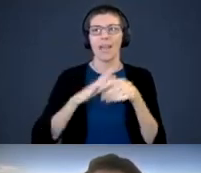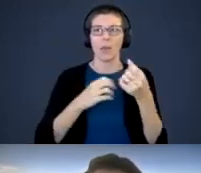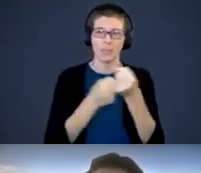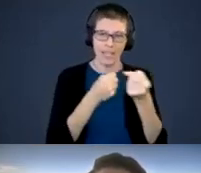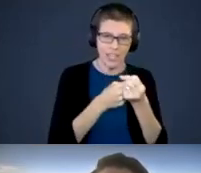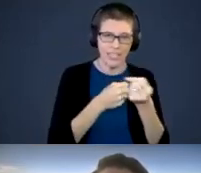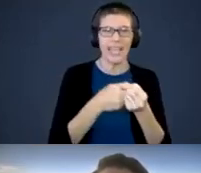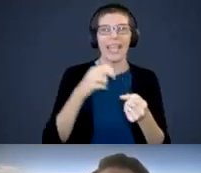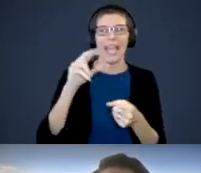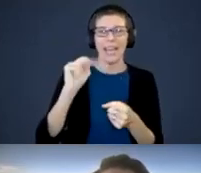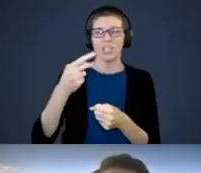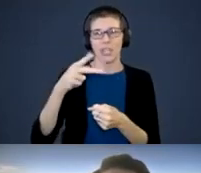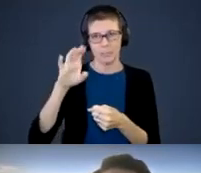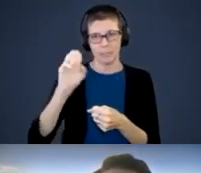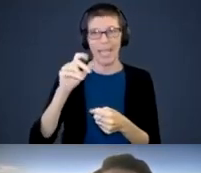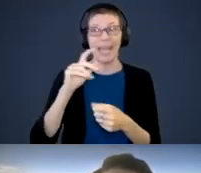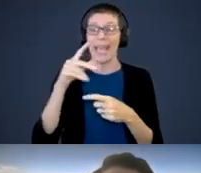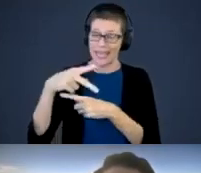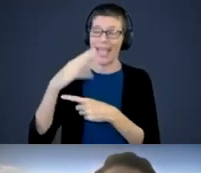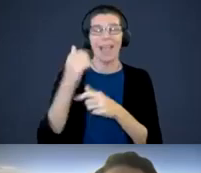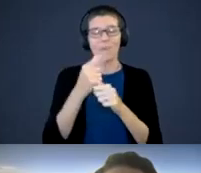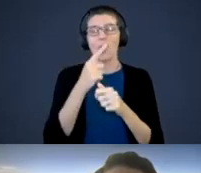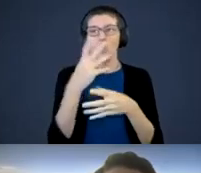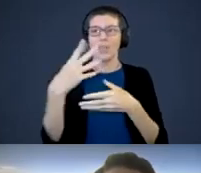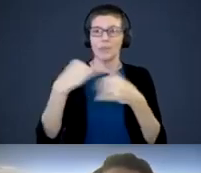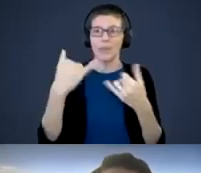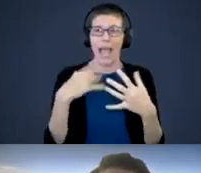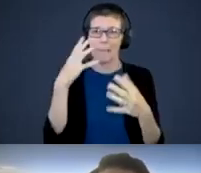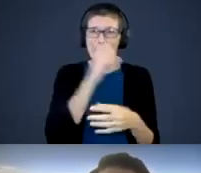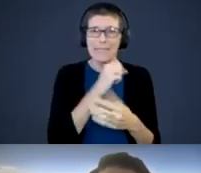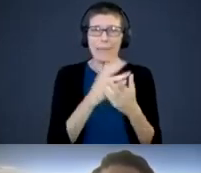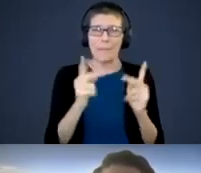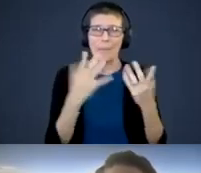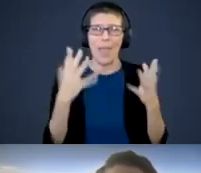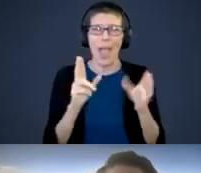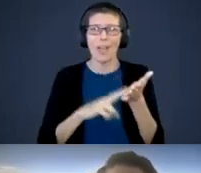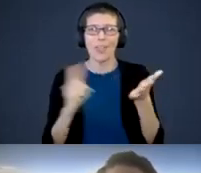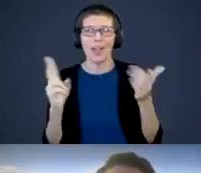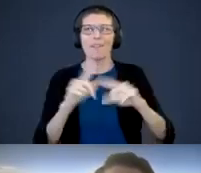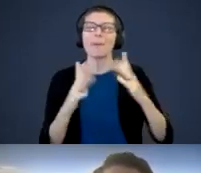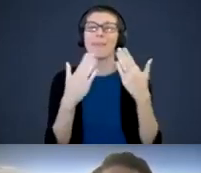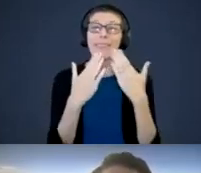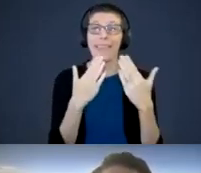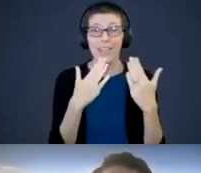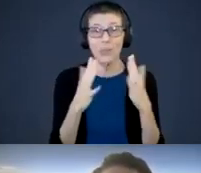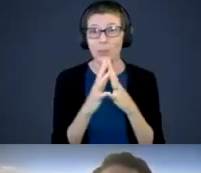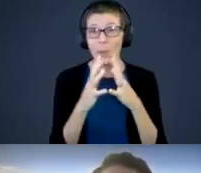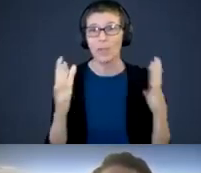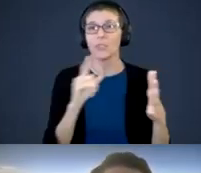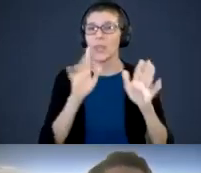and everyone who attended today. Thank you so much. It was a wonderful presentation.